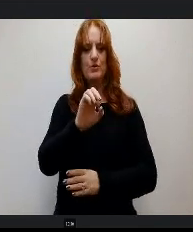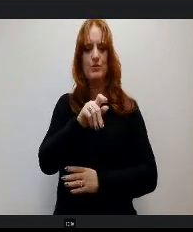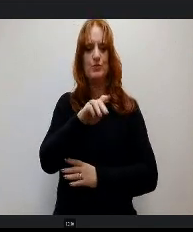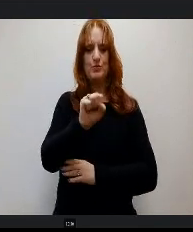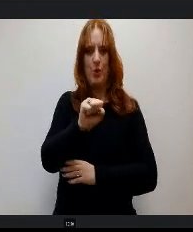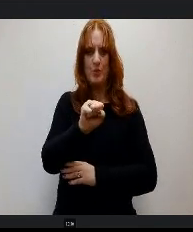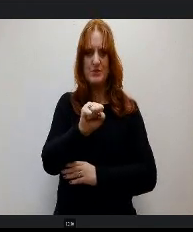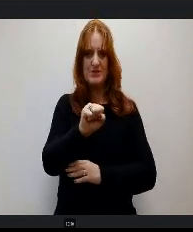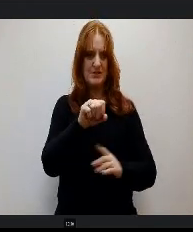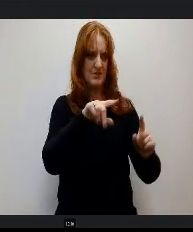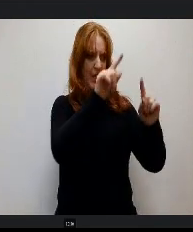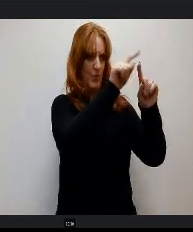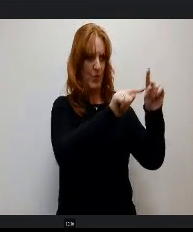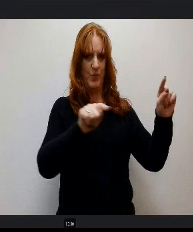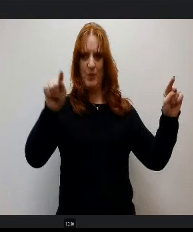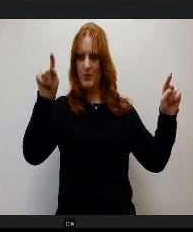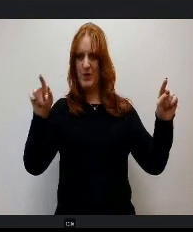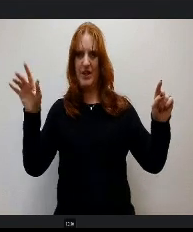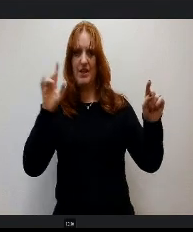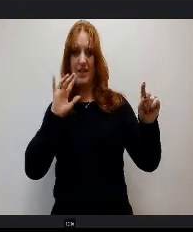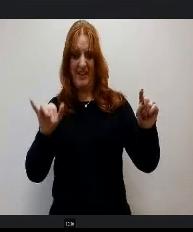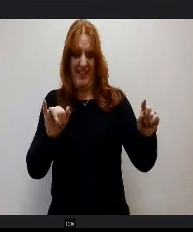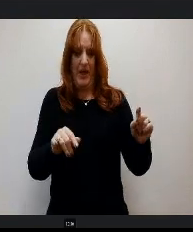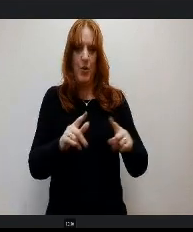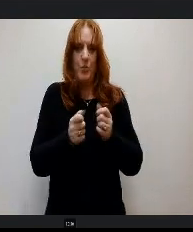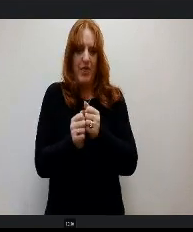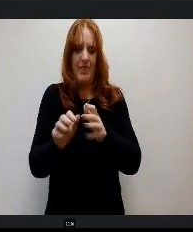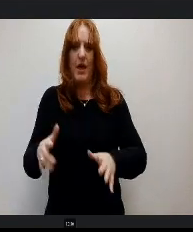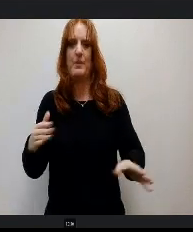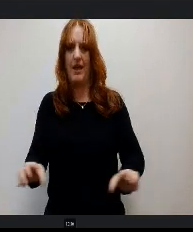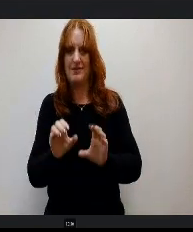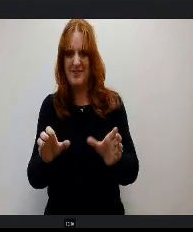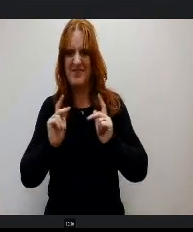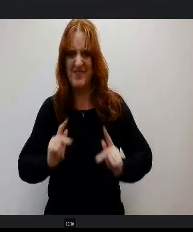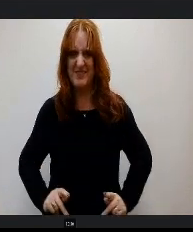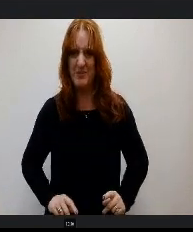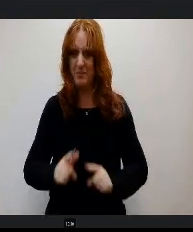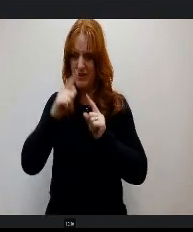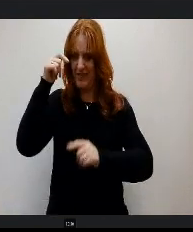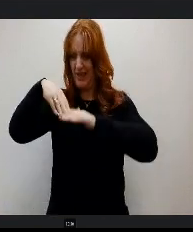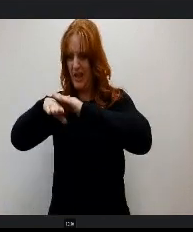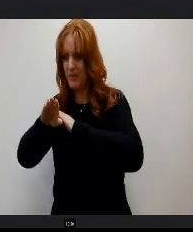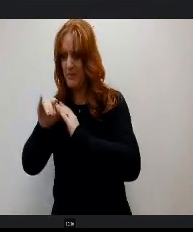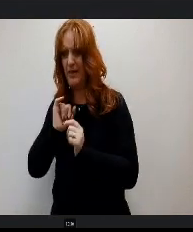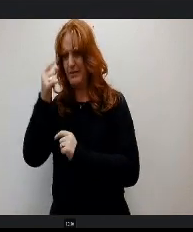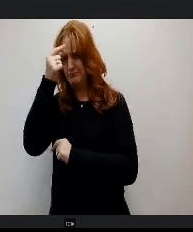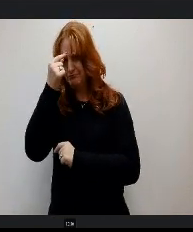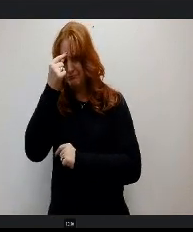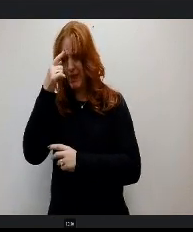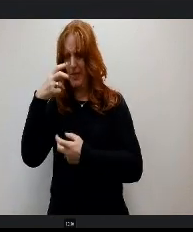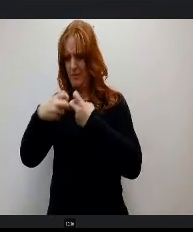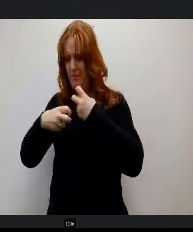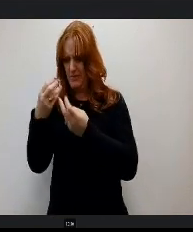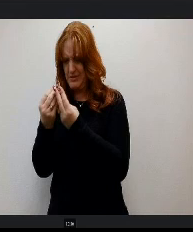o they're coming in, they're working, they're problem solving and so you know that's what we get to do for D20 students so this year.